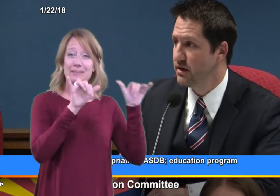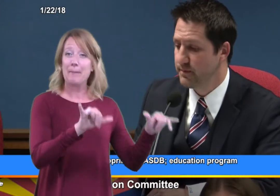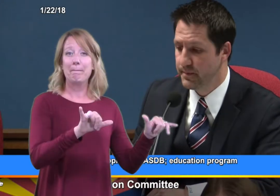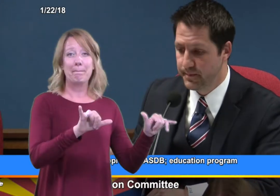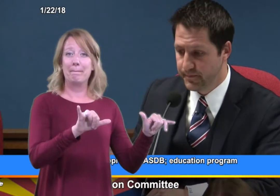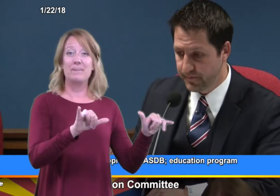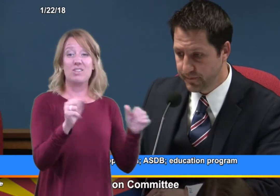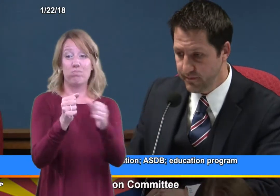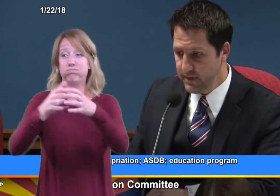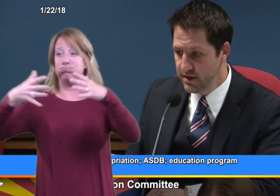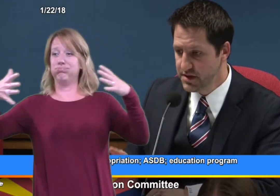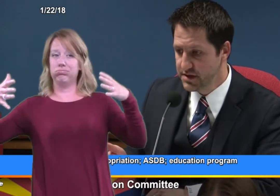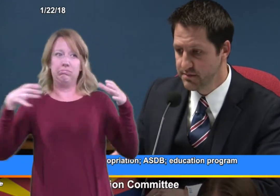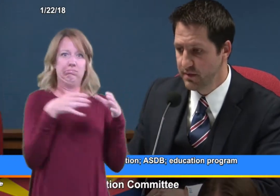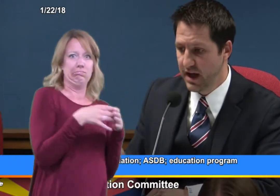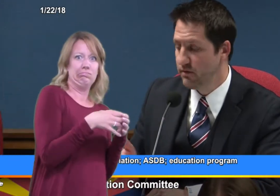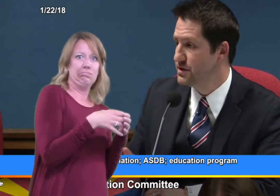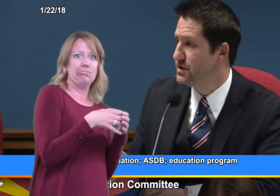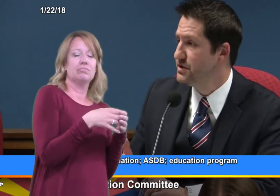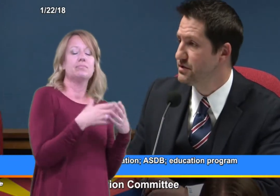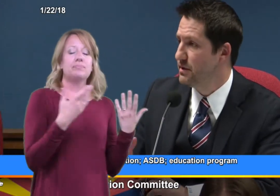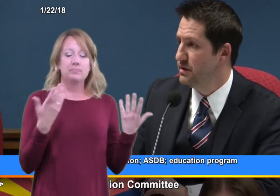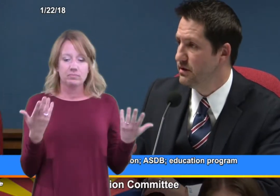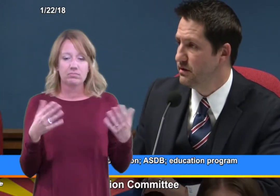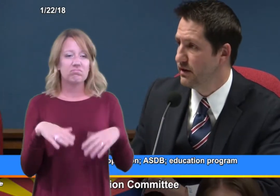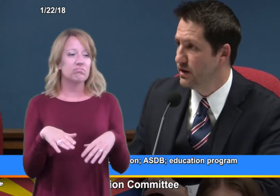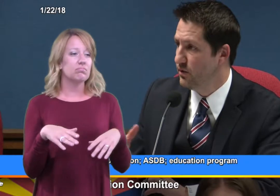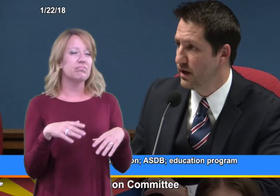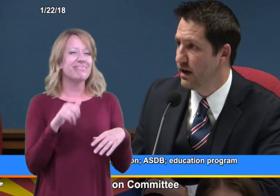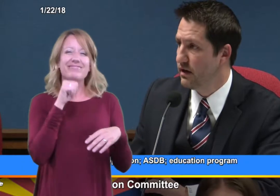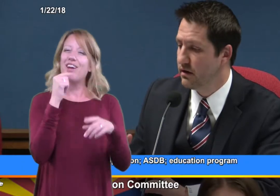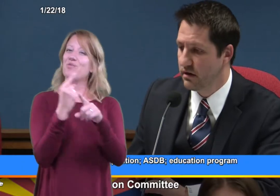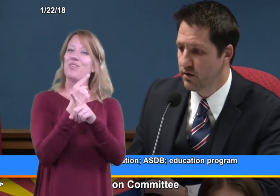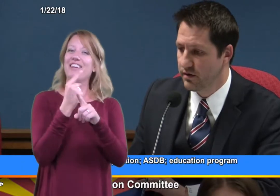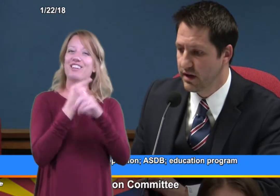these aren't just average teachers I mean like you and I who are in the